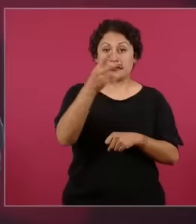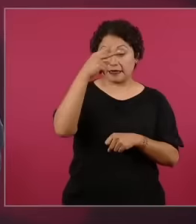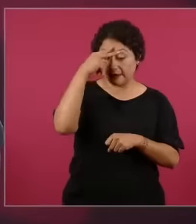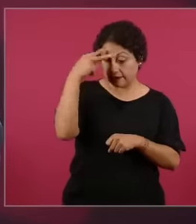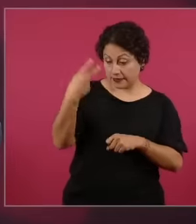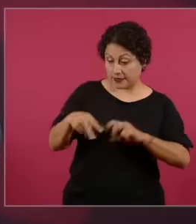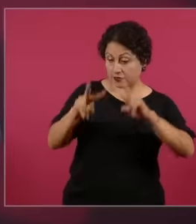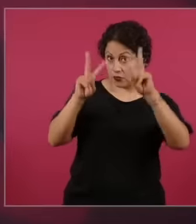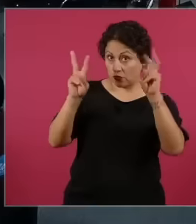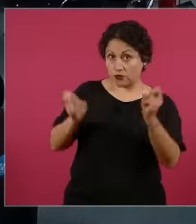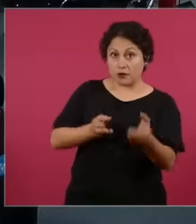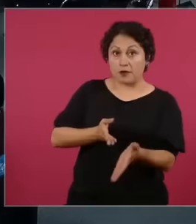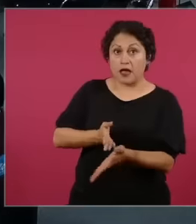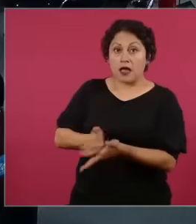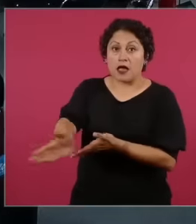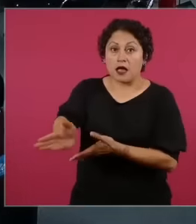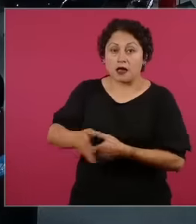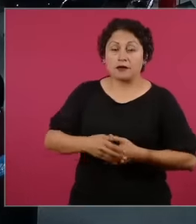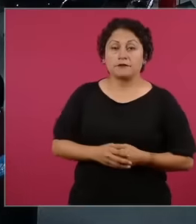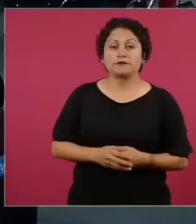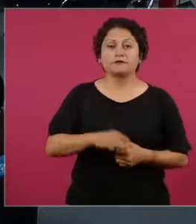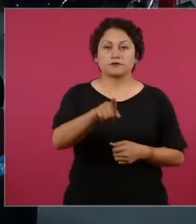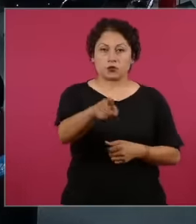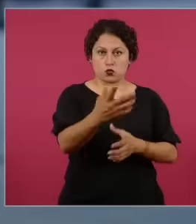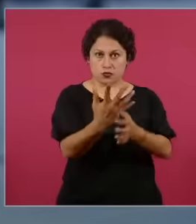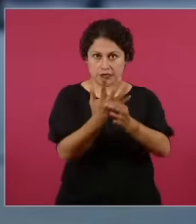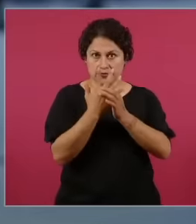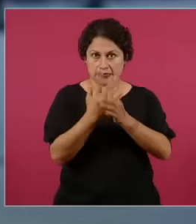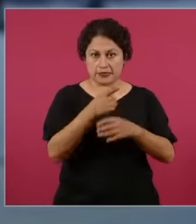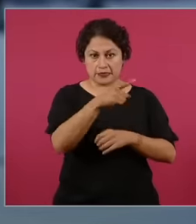he said that this was not from the ambassador but from Who it would be is the department of